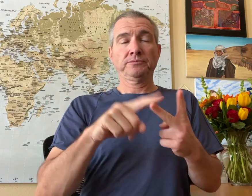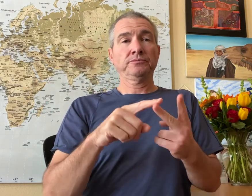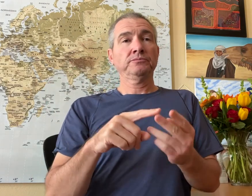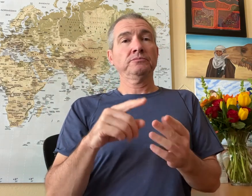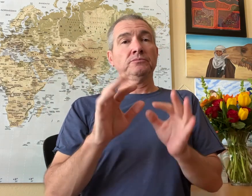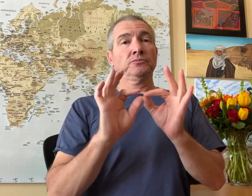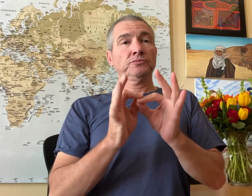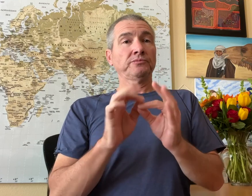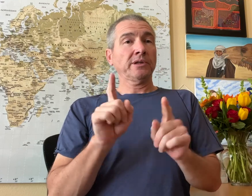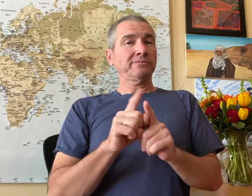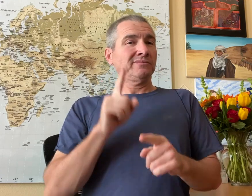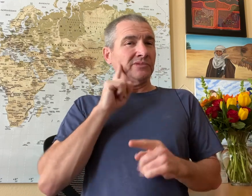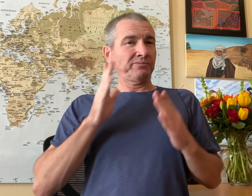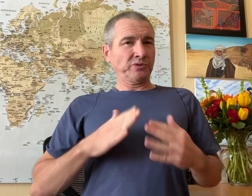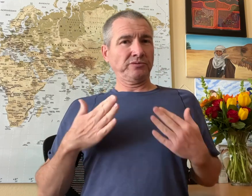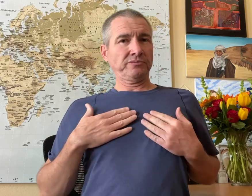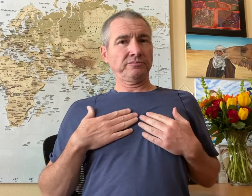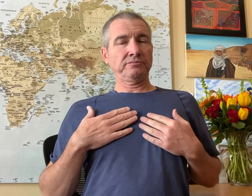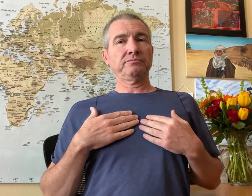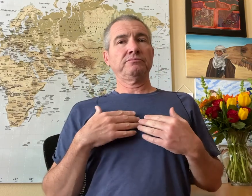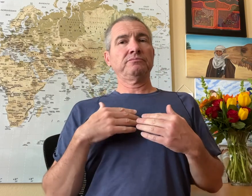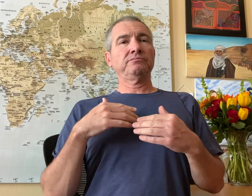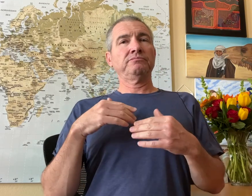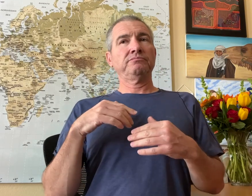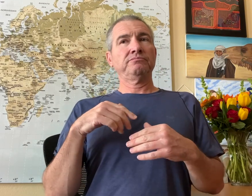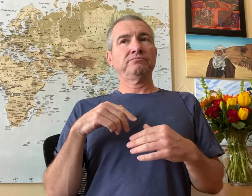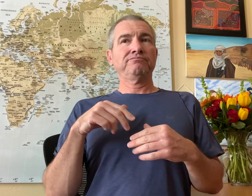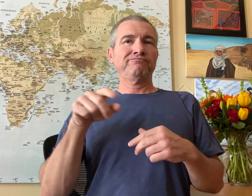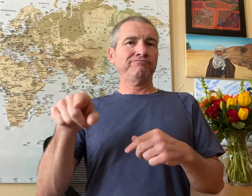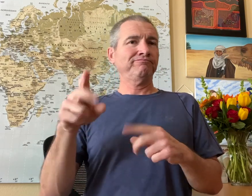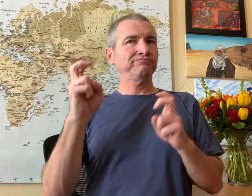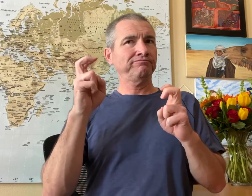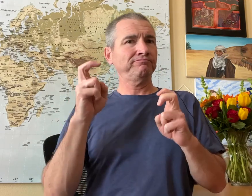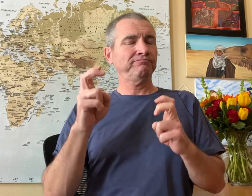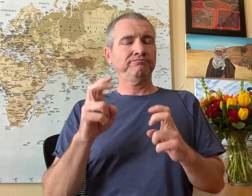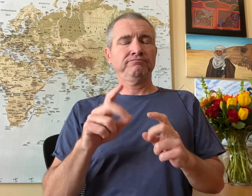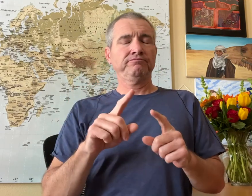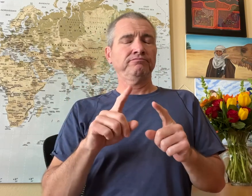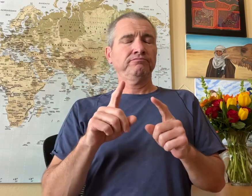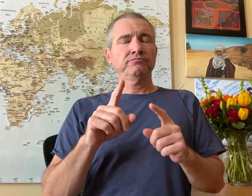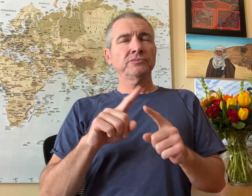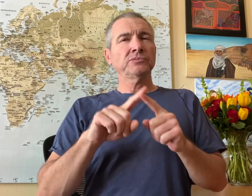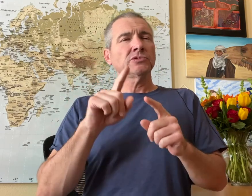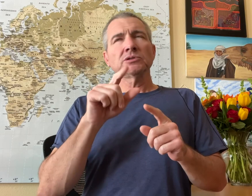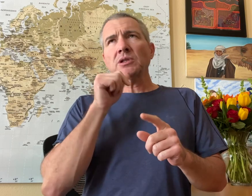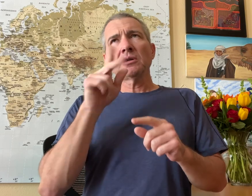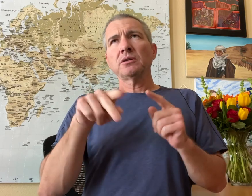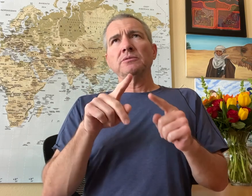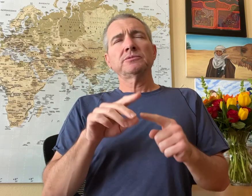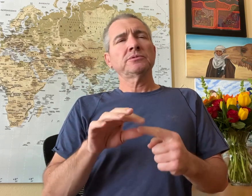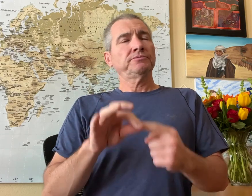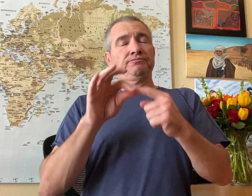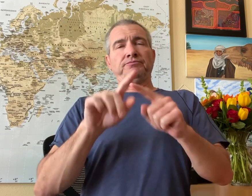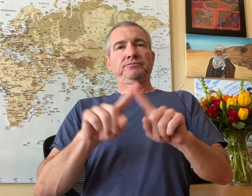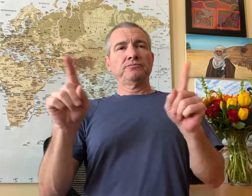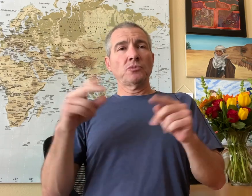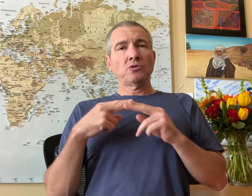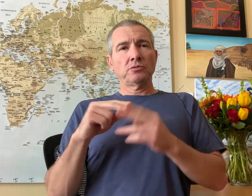I want to talk about interpreting services as a Deaf person. This was an unique situation and is something called